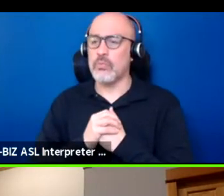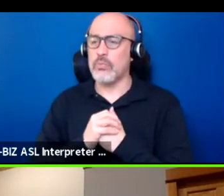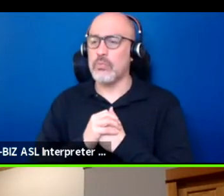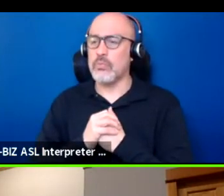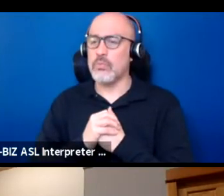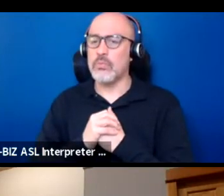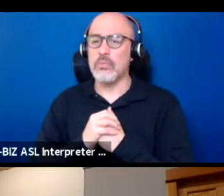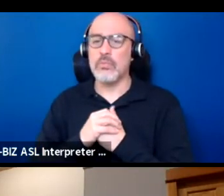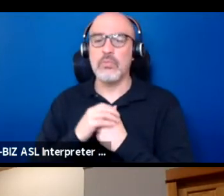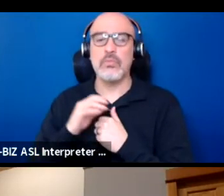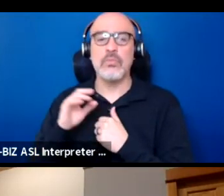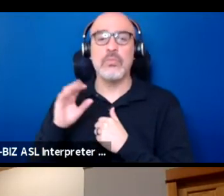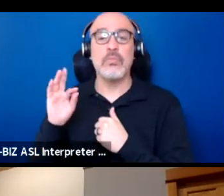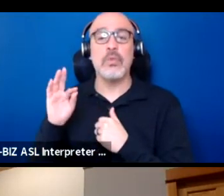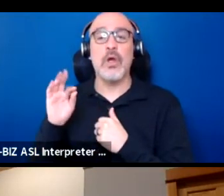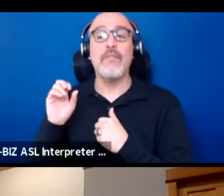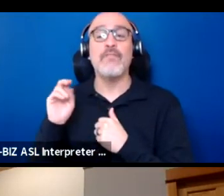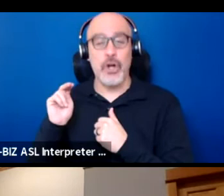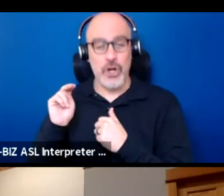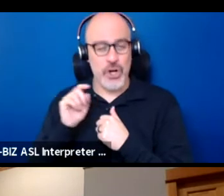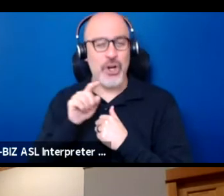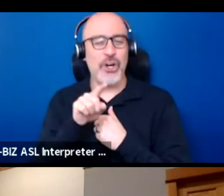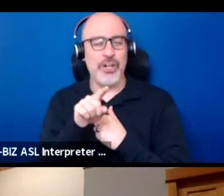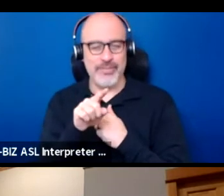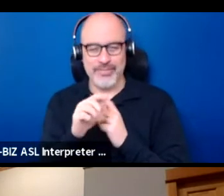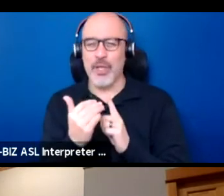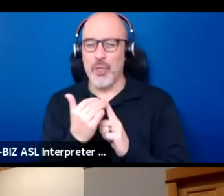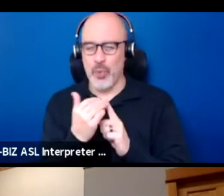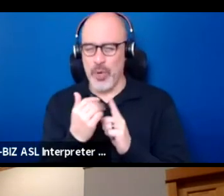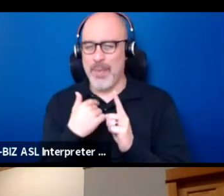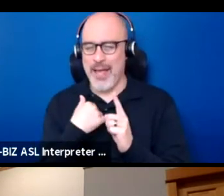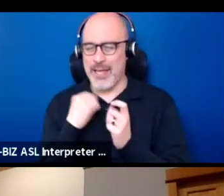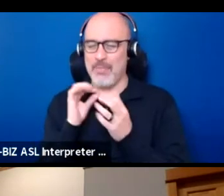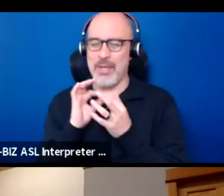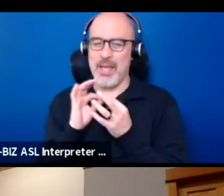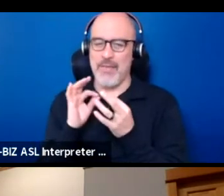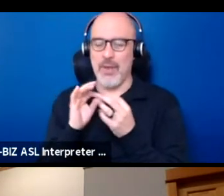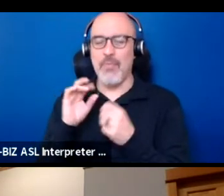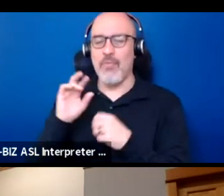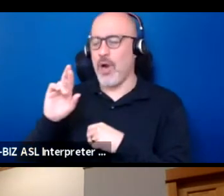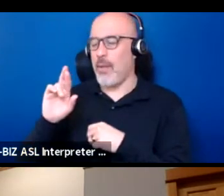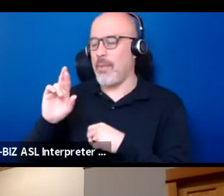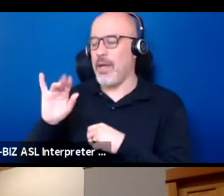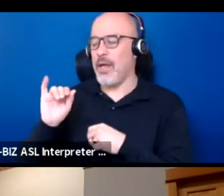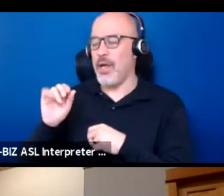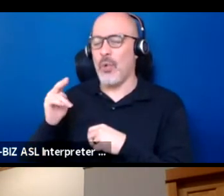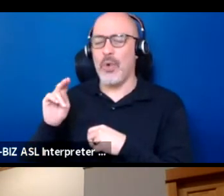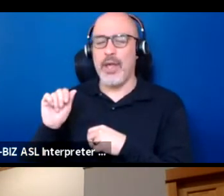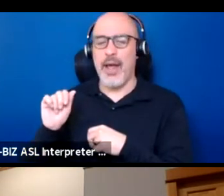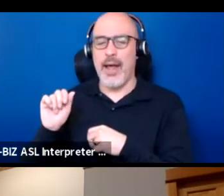Yes. You remind me of something that was said to me recently by Rhiana Yazzie of New Native Theater